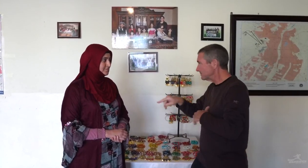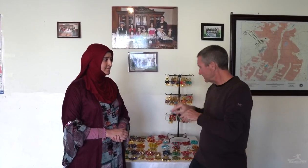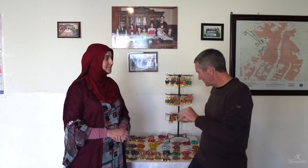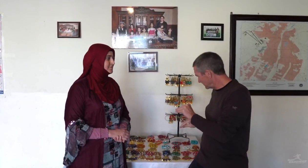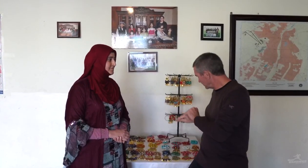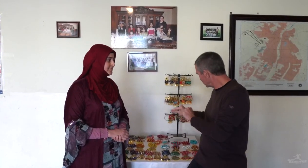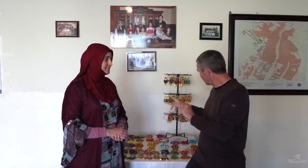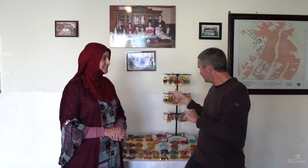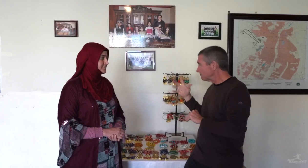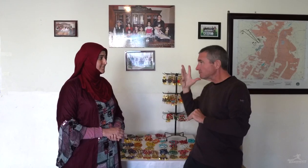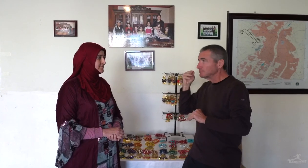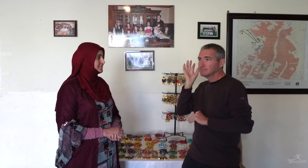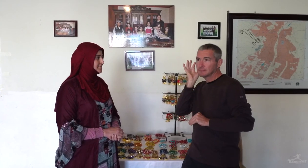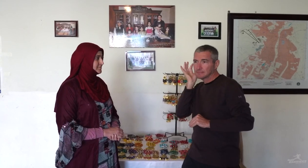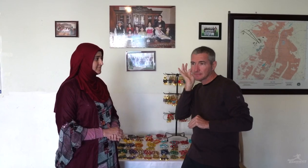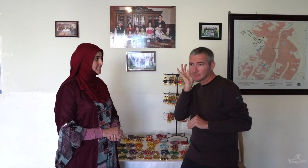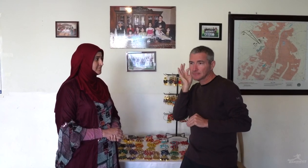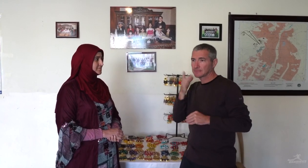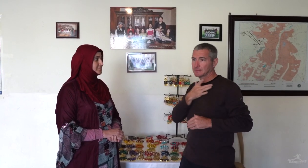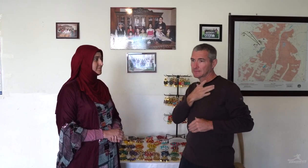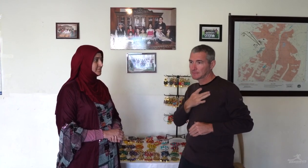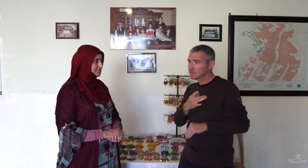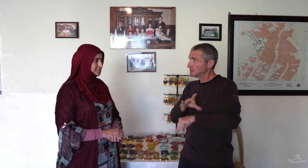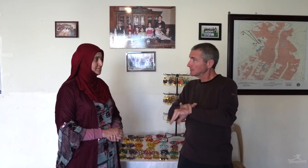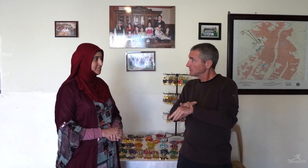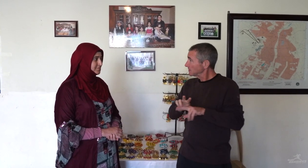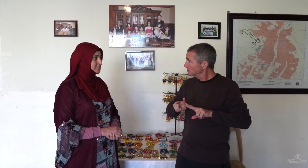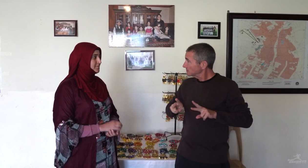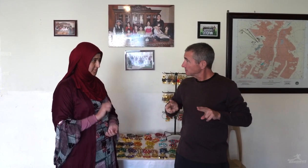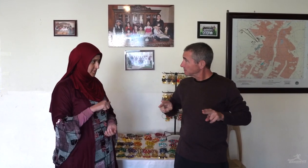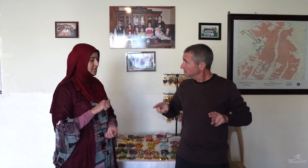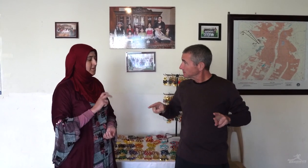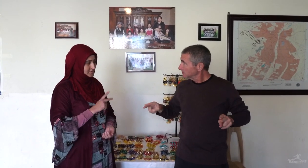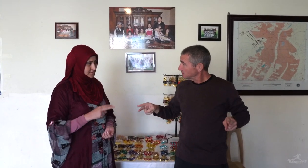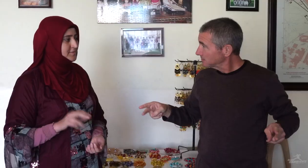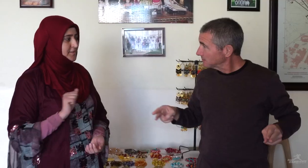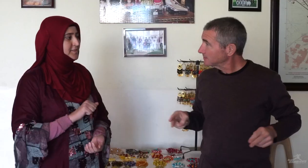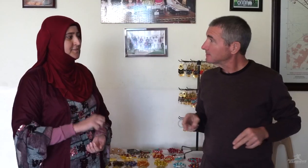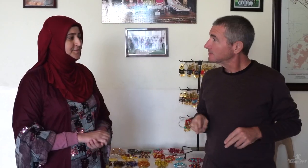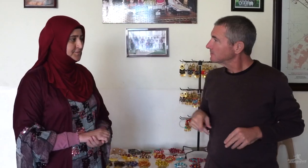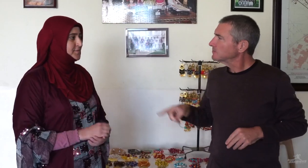Beautiful jewelry here. Do you make those pieces of jewelry?